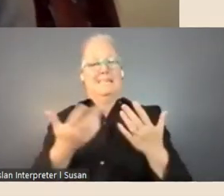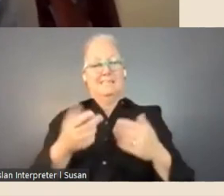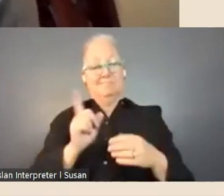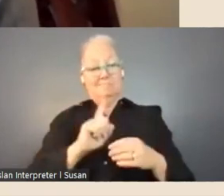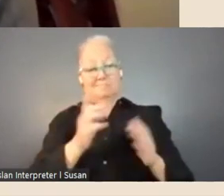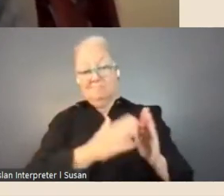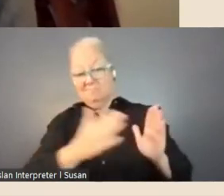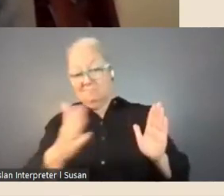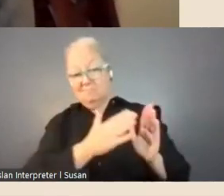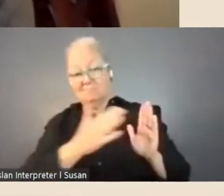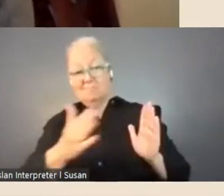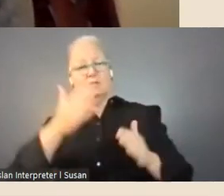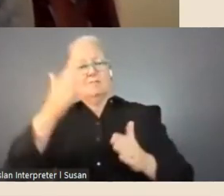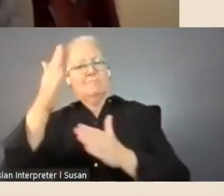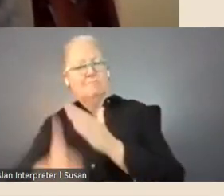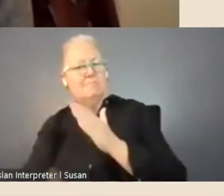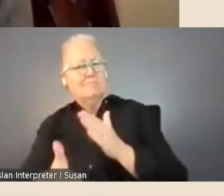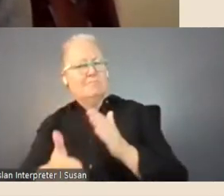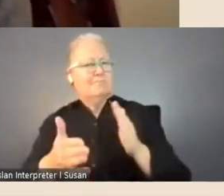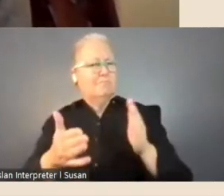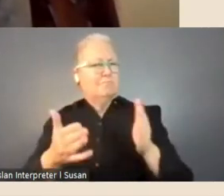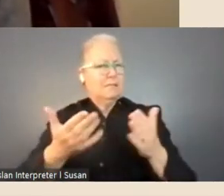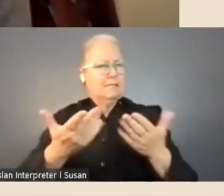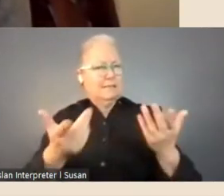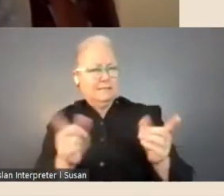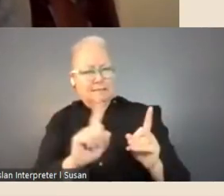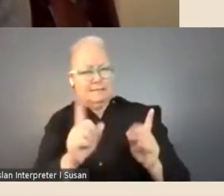This is a really great, great question given the sort of ongoing